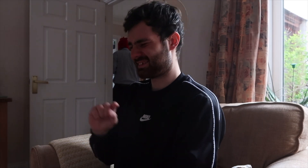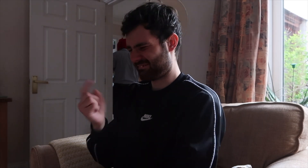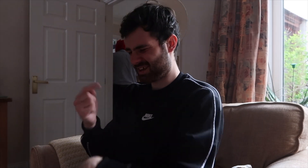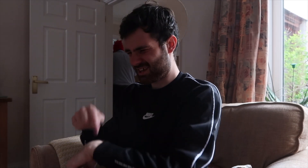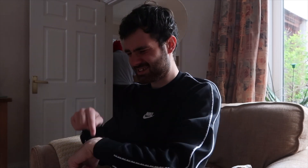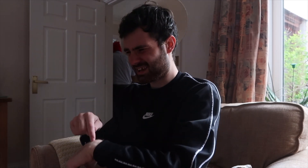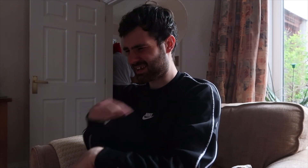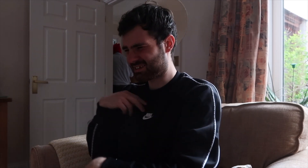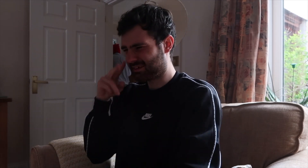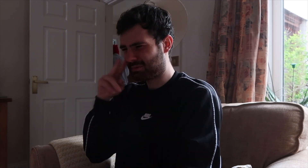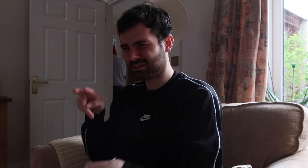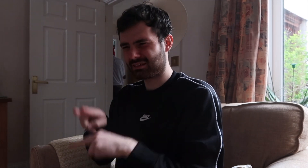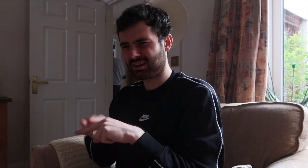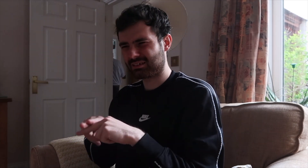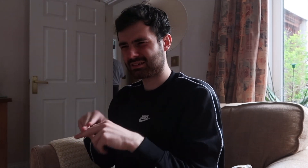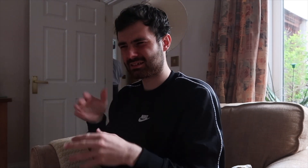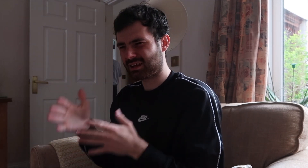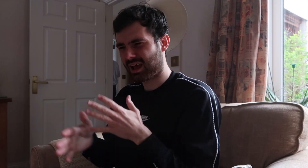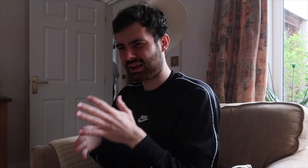This is first time I seen my father signs......